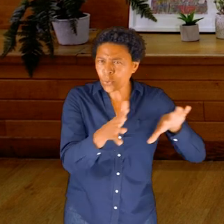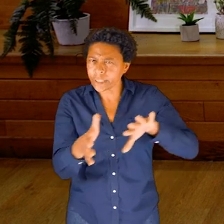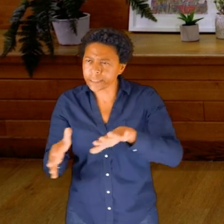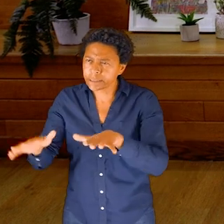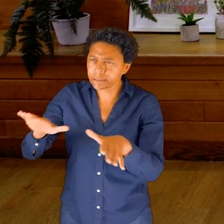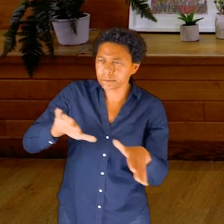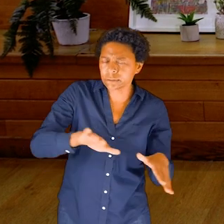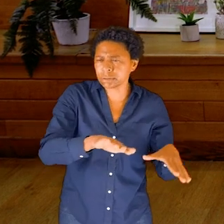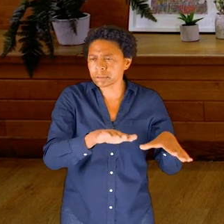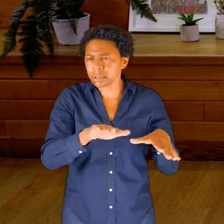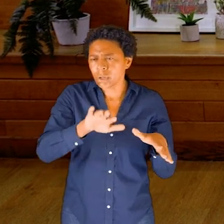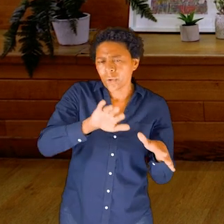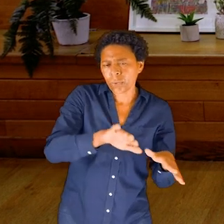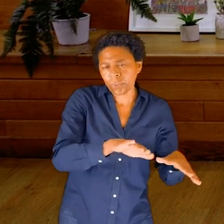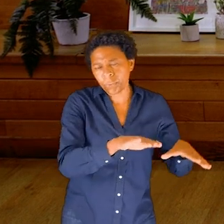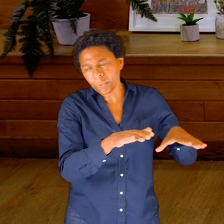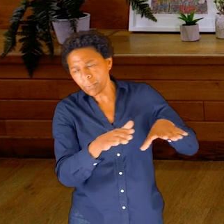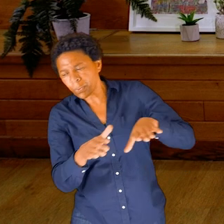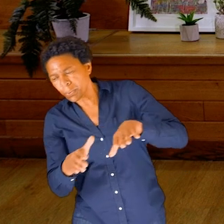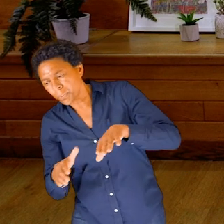to move by moving the container itself.